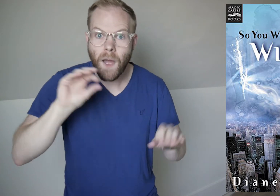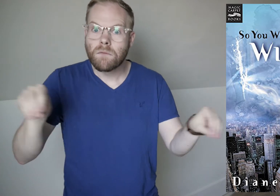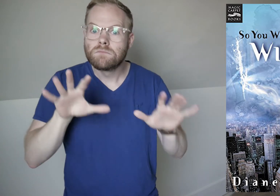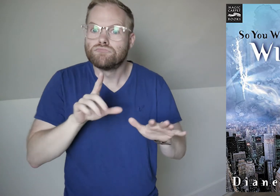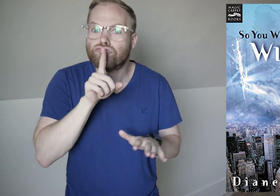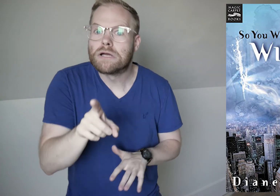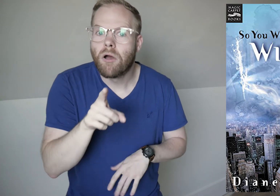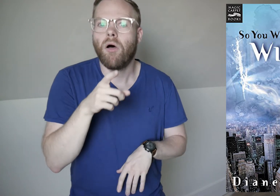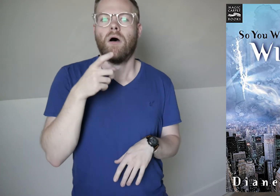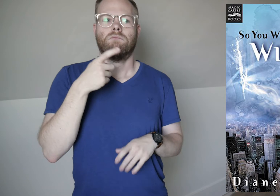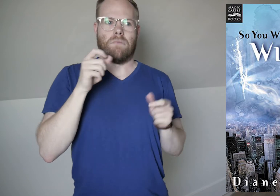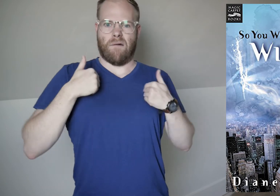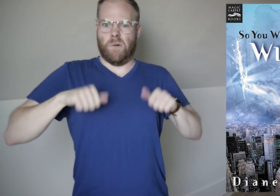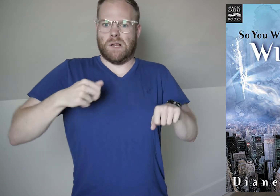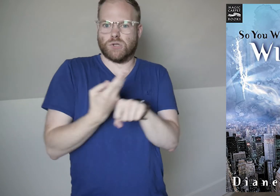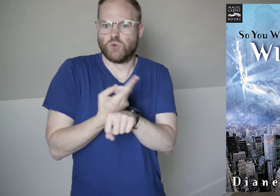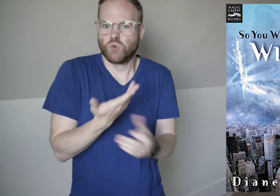wizardry is real and she has the ability to use it.